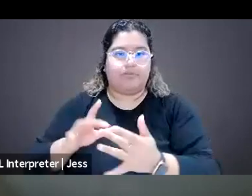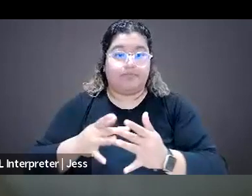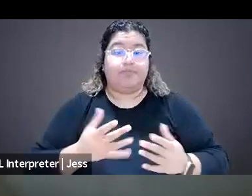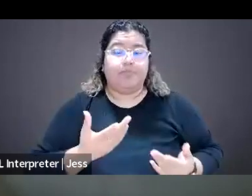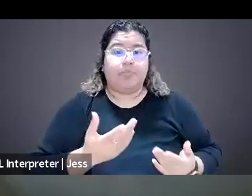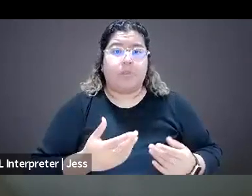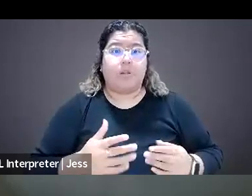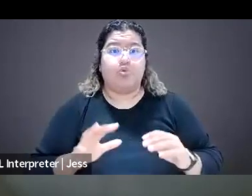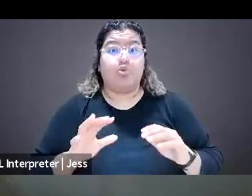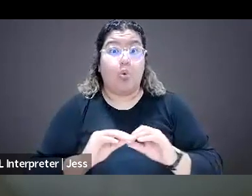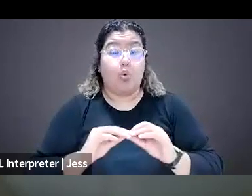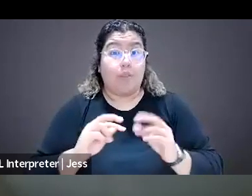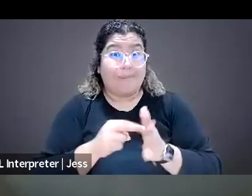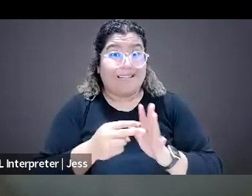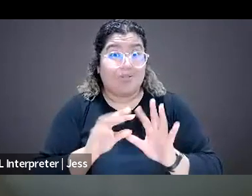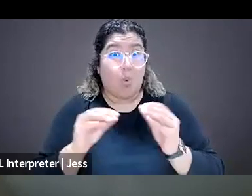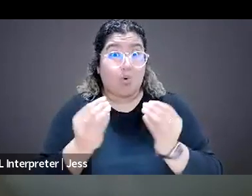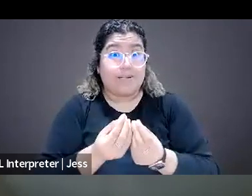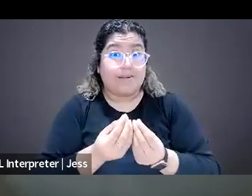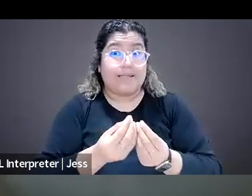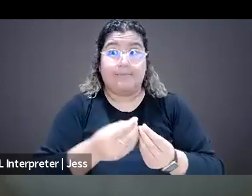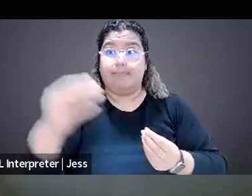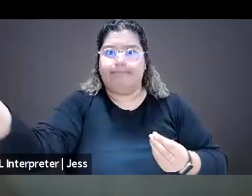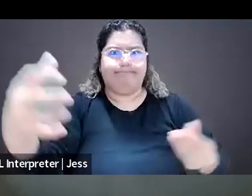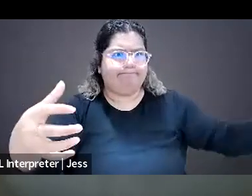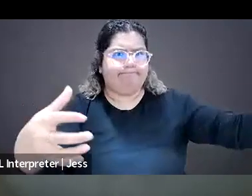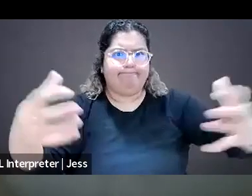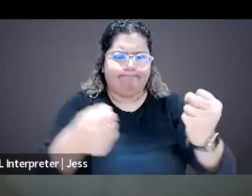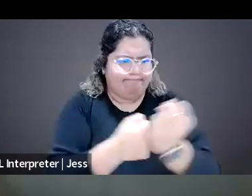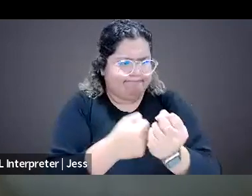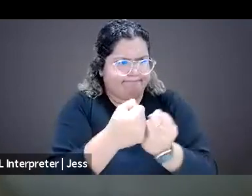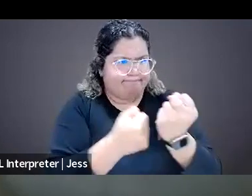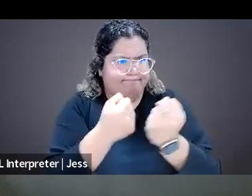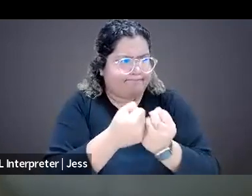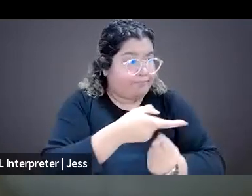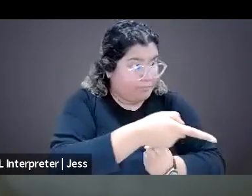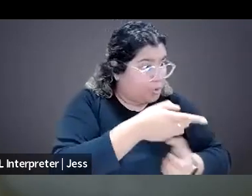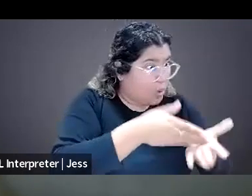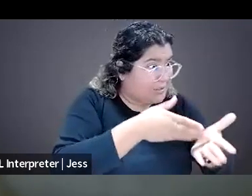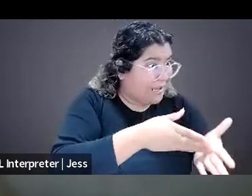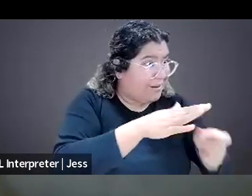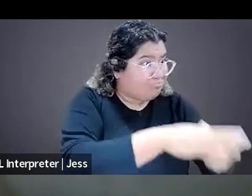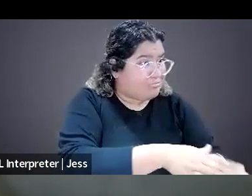are banding together to support journalists who are being attacked. There's never going to be enough resources